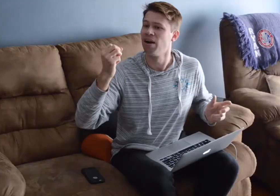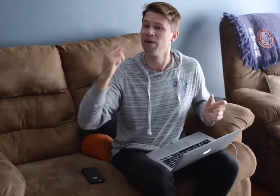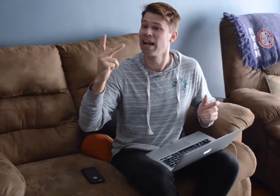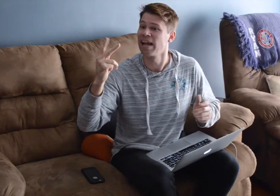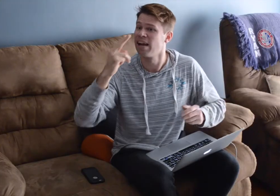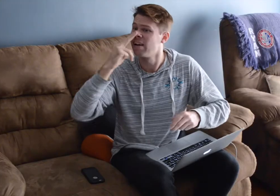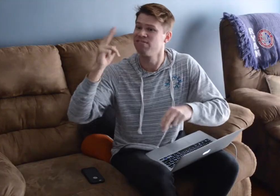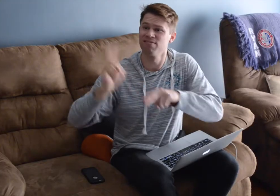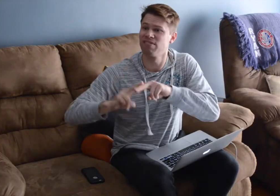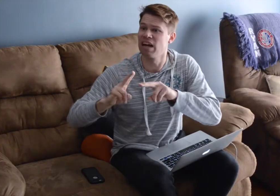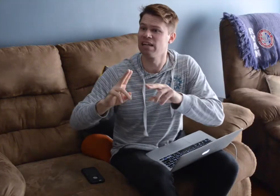OKAY HAVE FUN